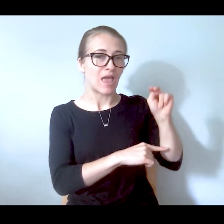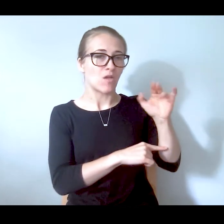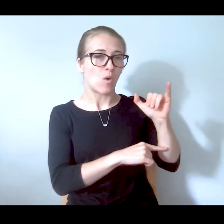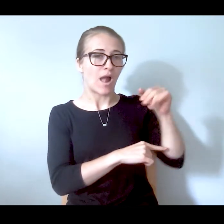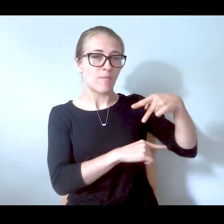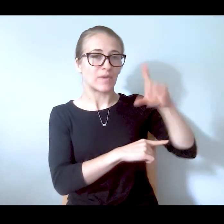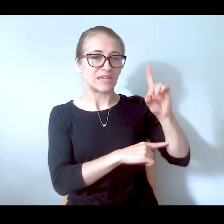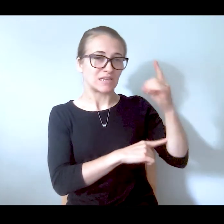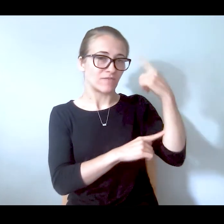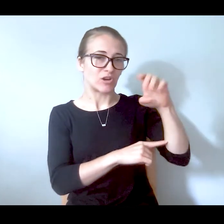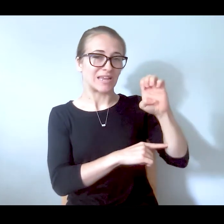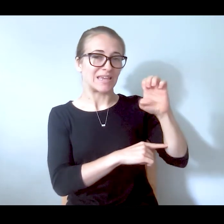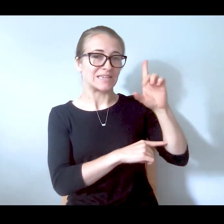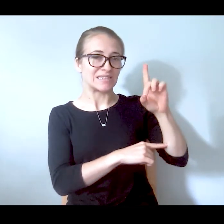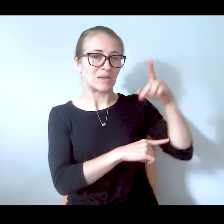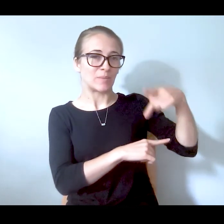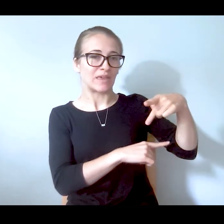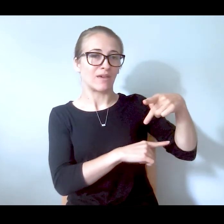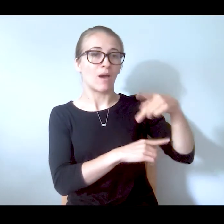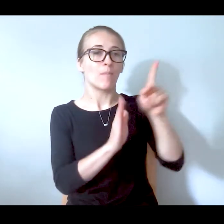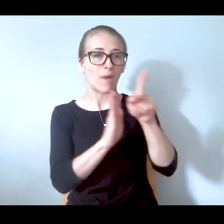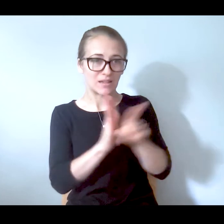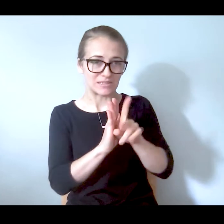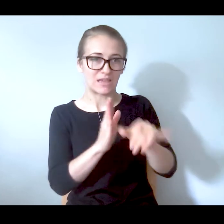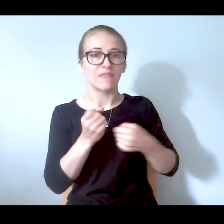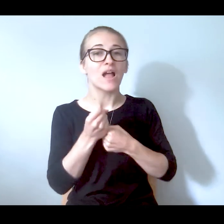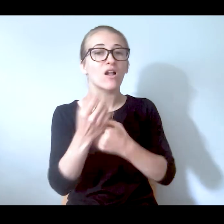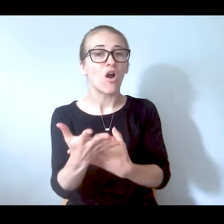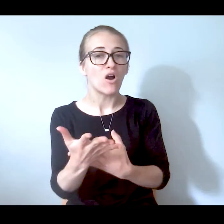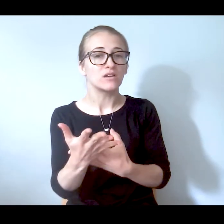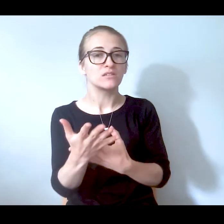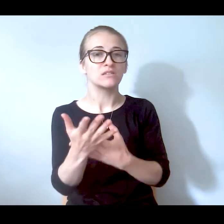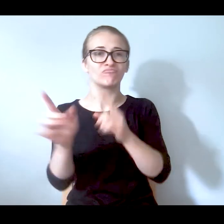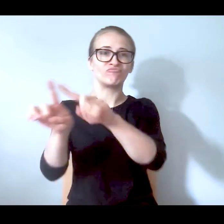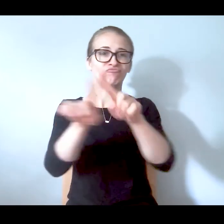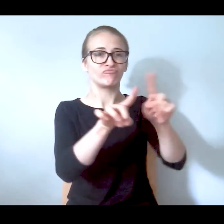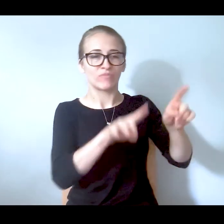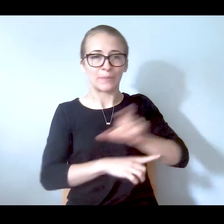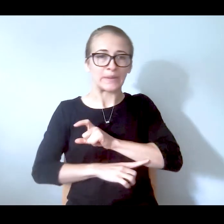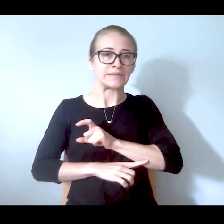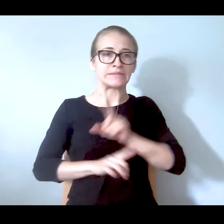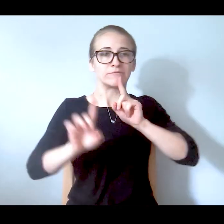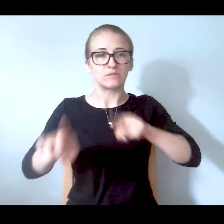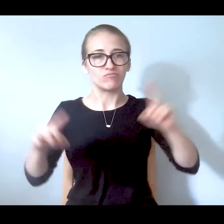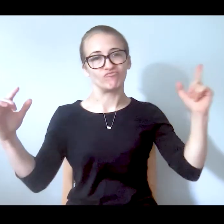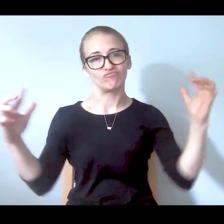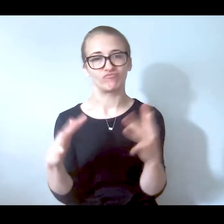is causing all these police officers to respond jointly when there's a mental health crisis.